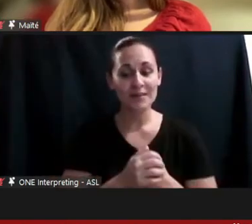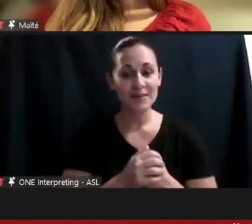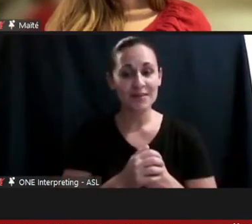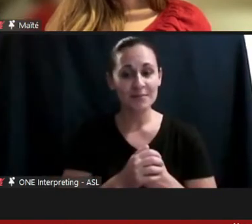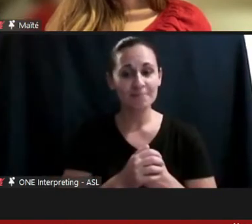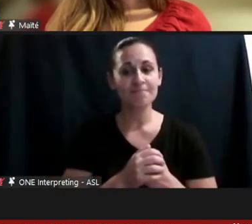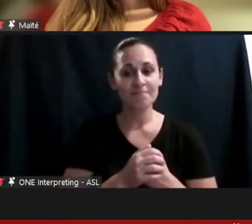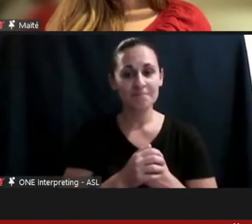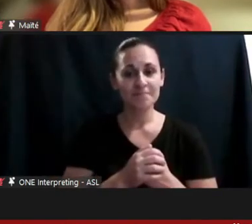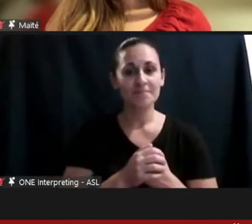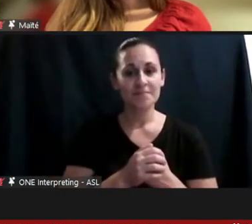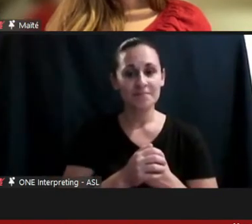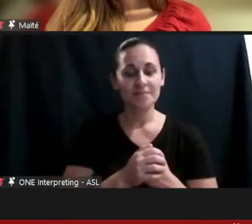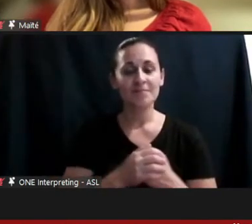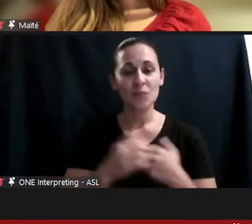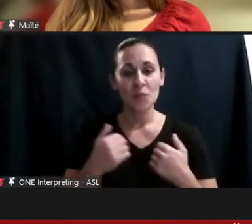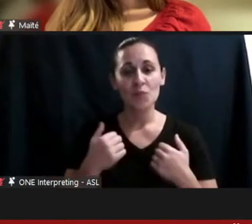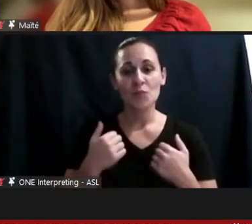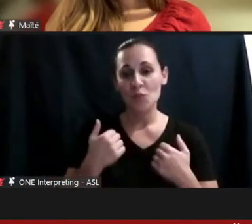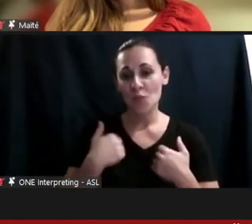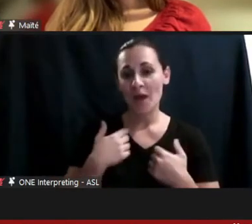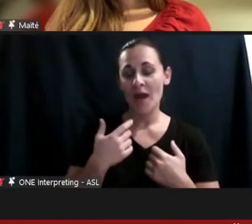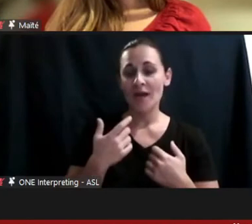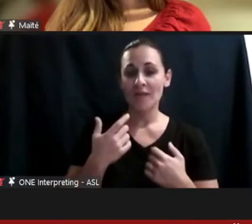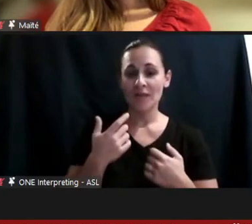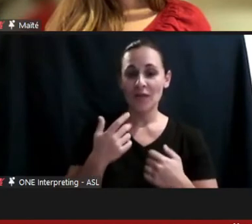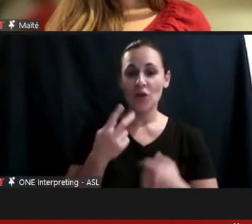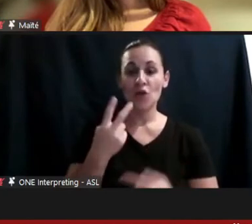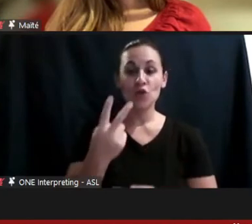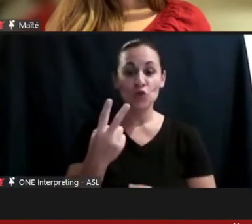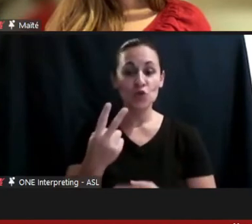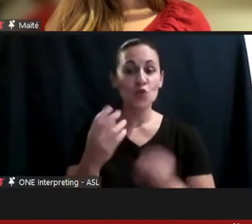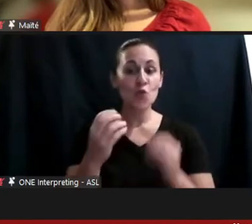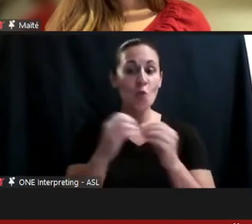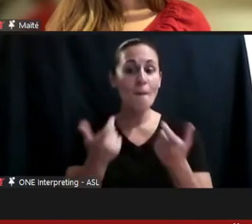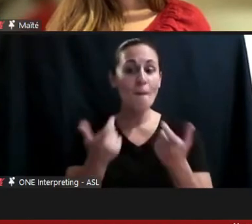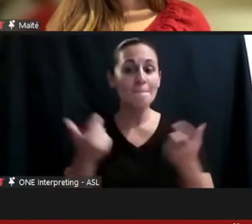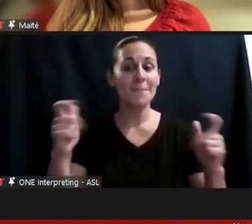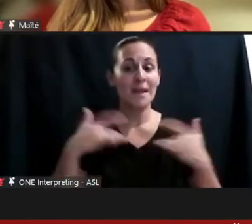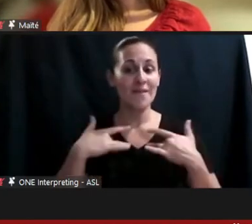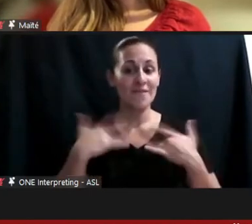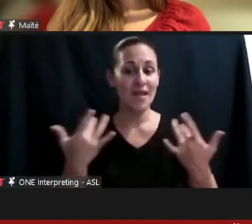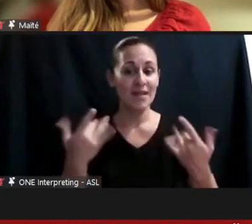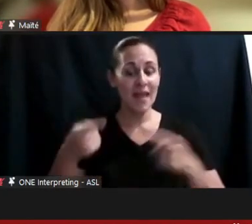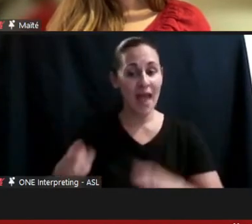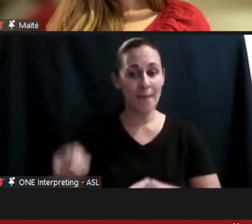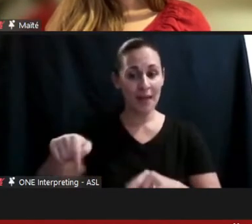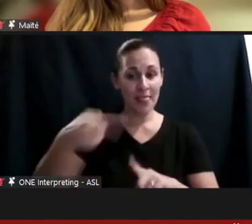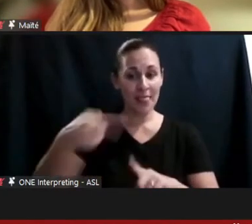We have 2 more big events coming up this month, for disability employment awareness month